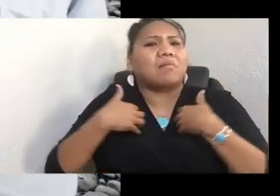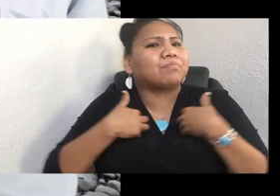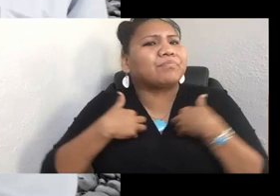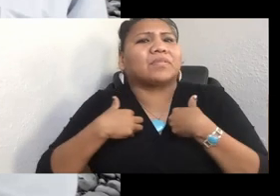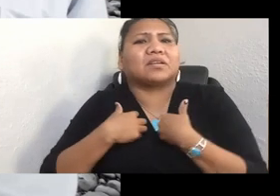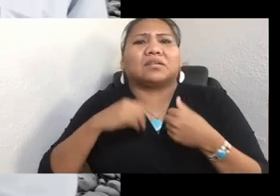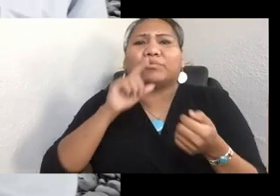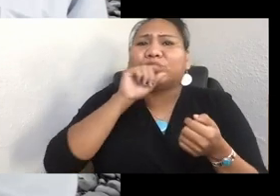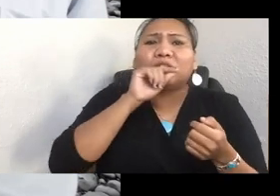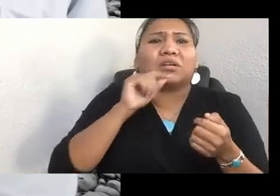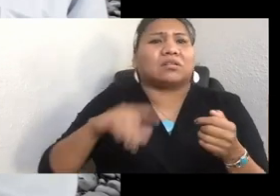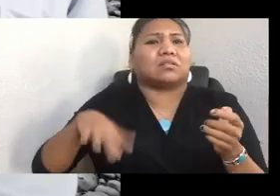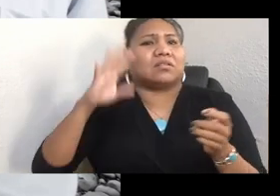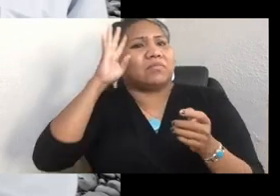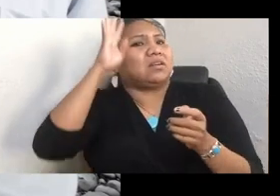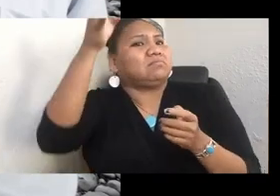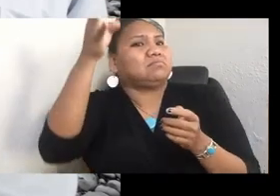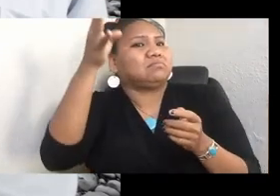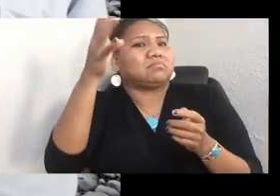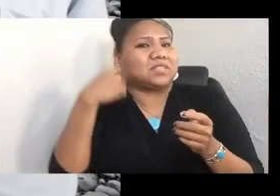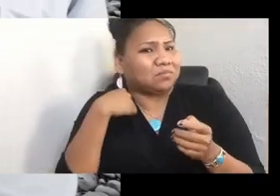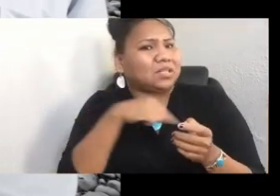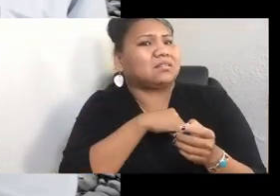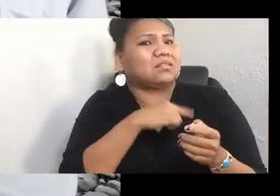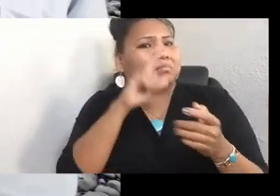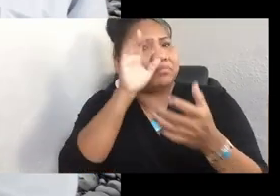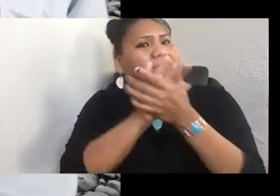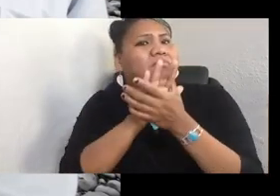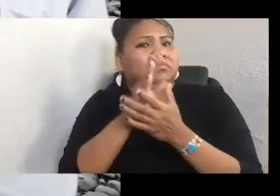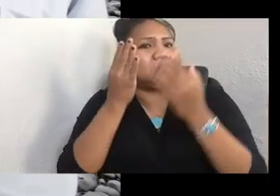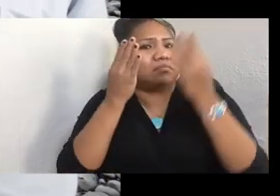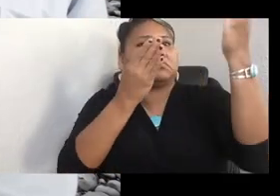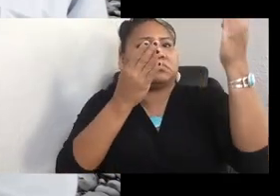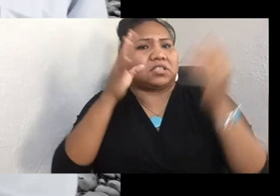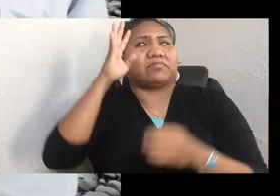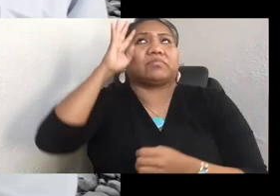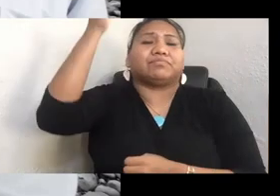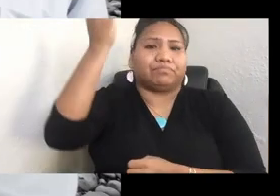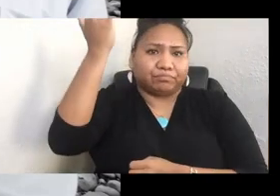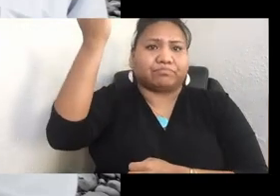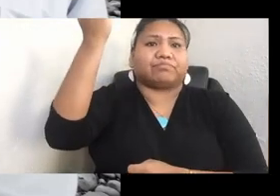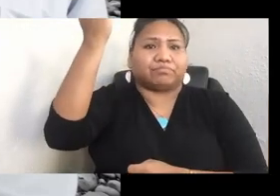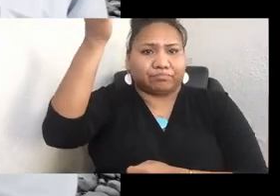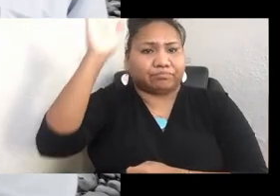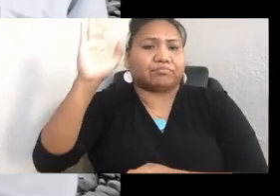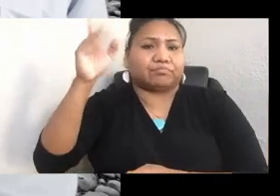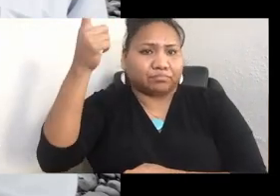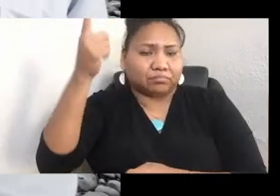Yes, we believe in the Creator, high God up in heaven. Yes, but we also believe that